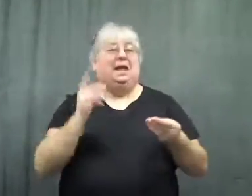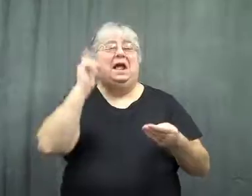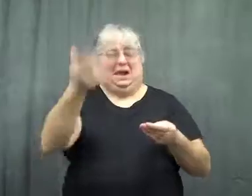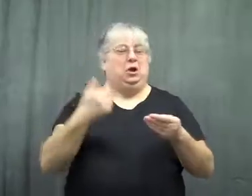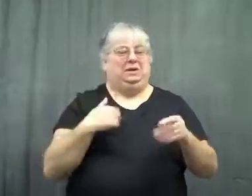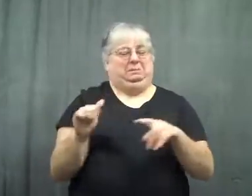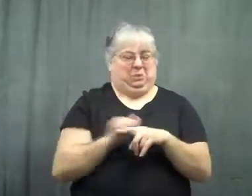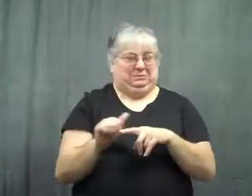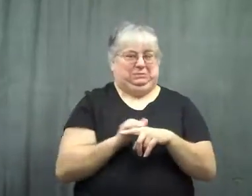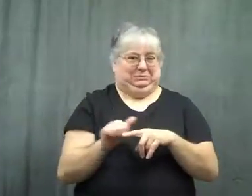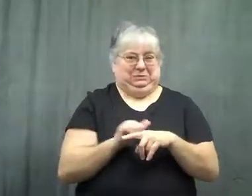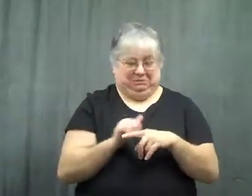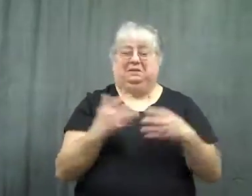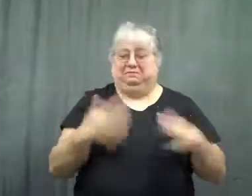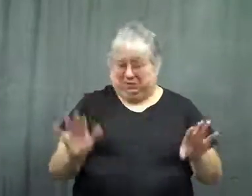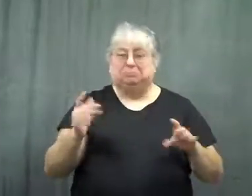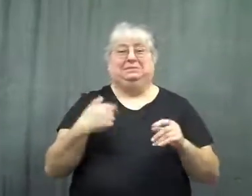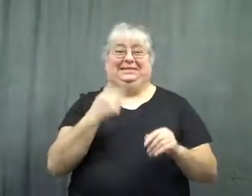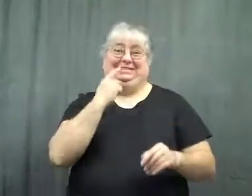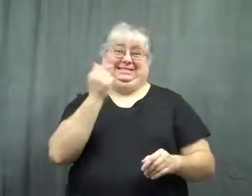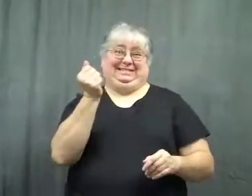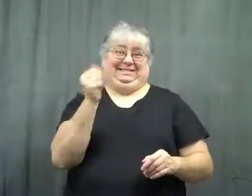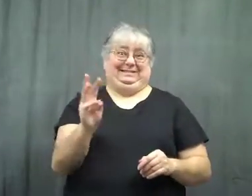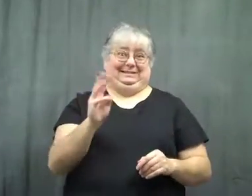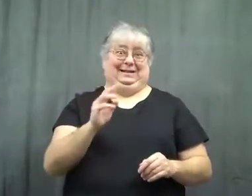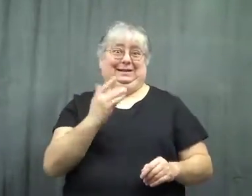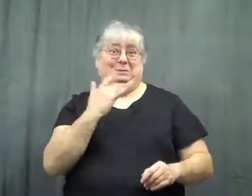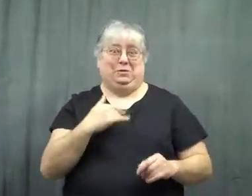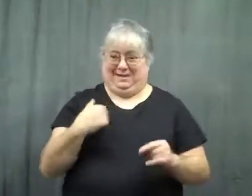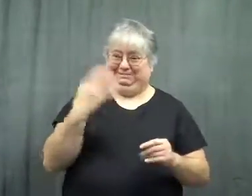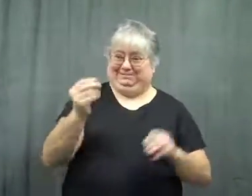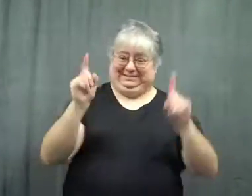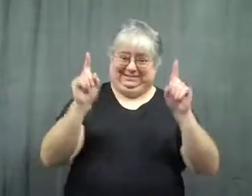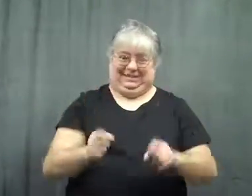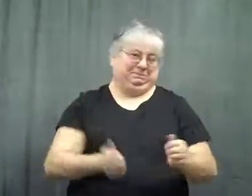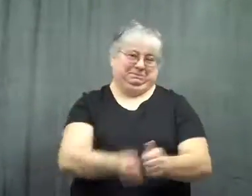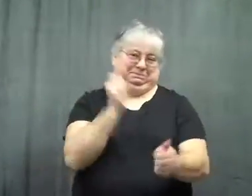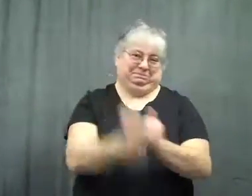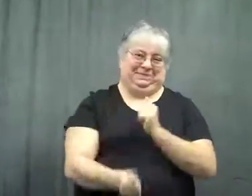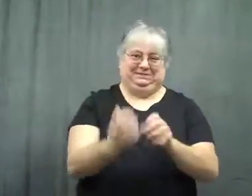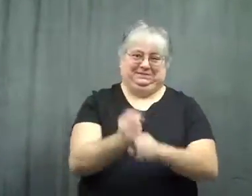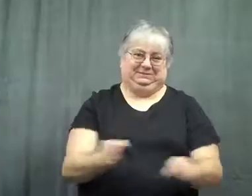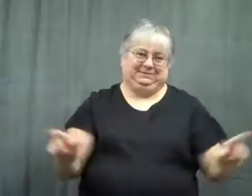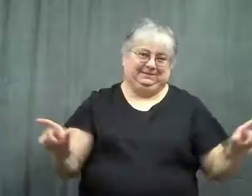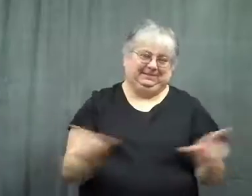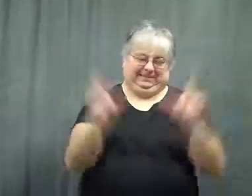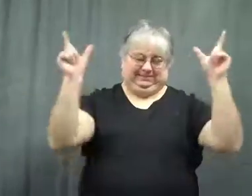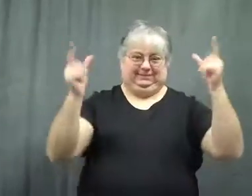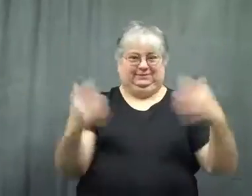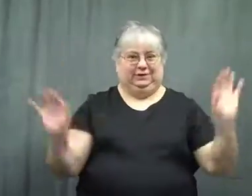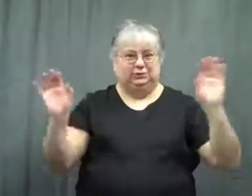I practiced, then on my 16th birthday, I took the test and got my license!